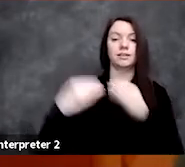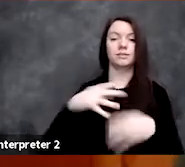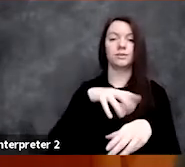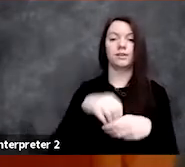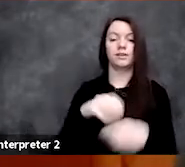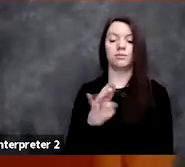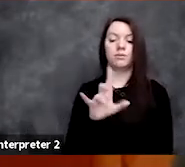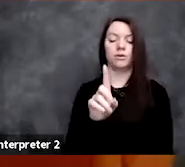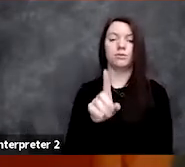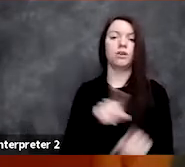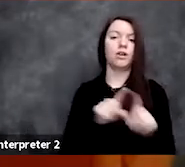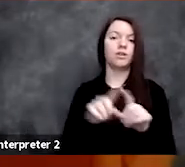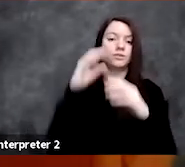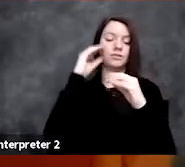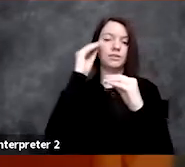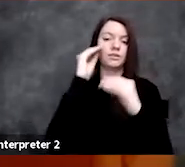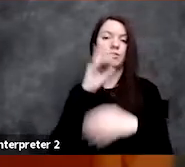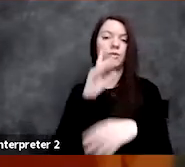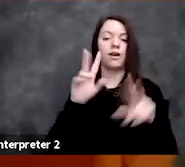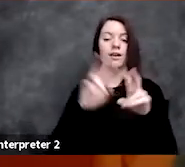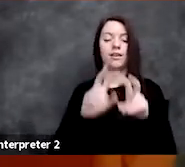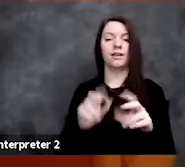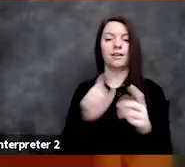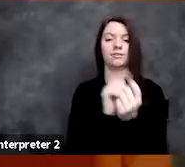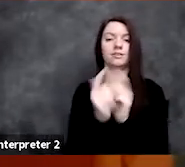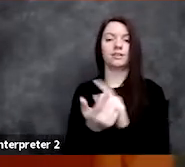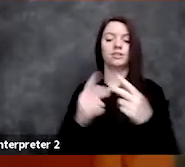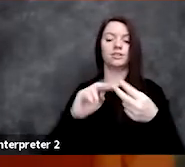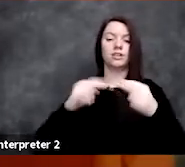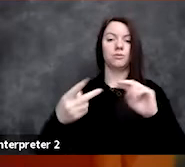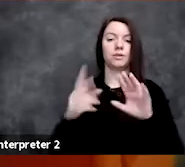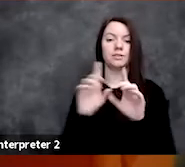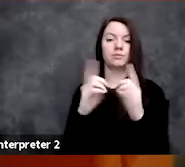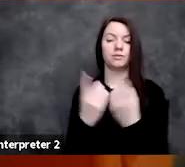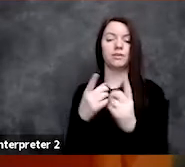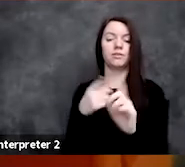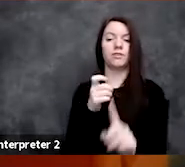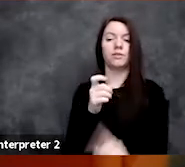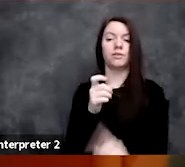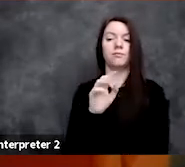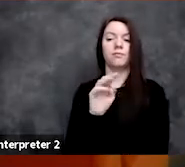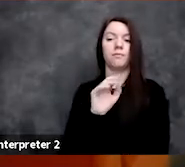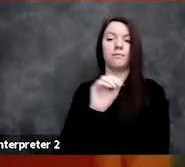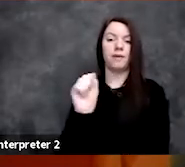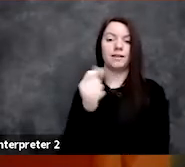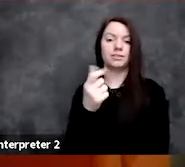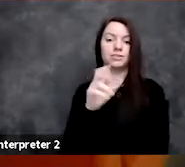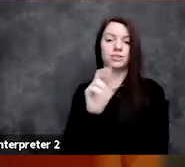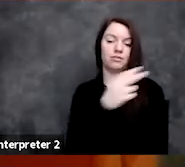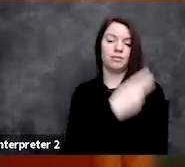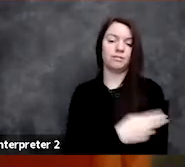in the Analytic and Translational Genomics Unit at Mass General Hospital.